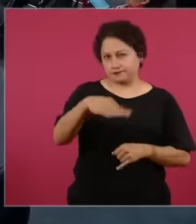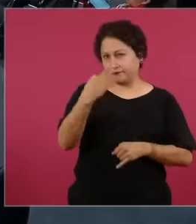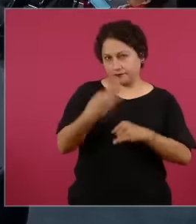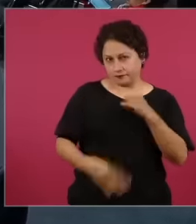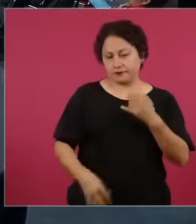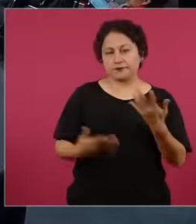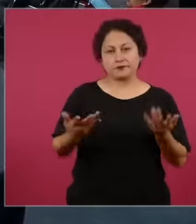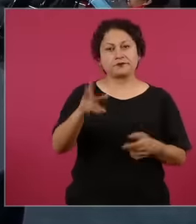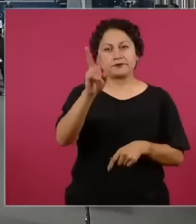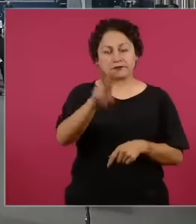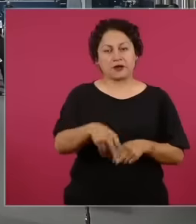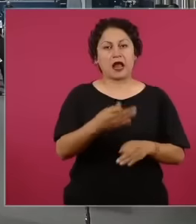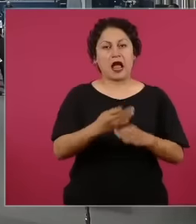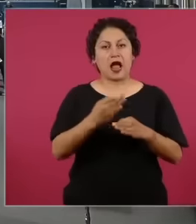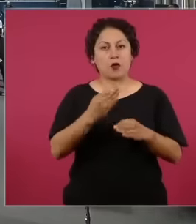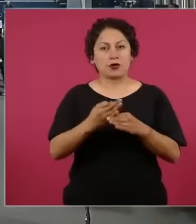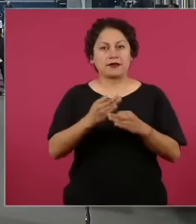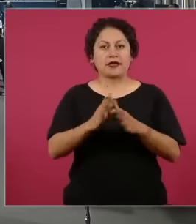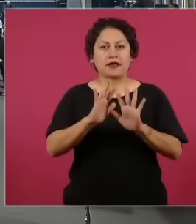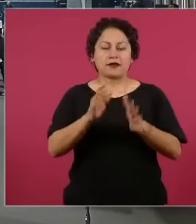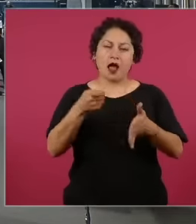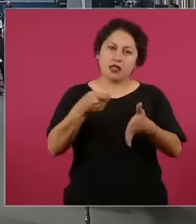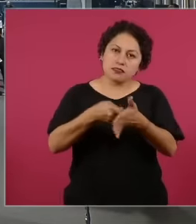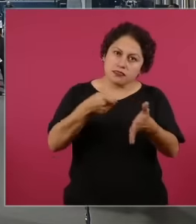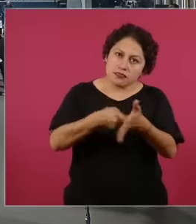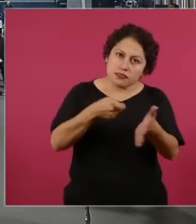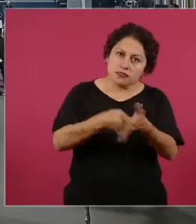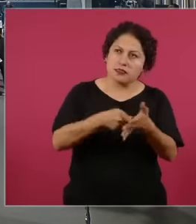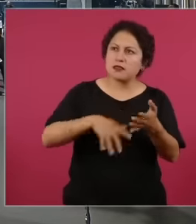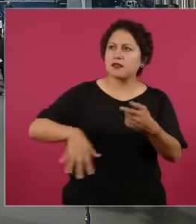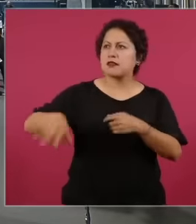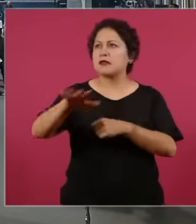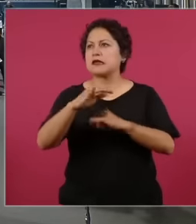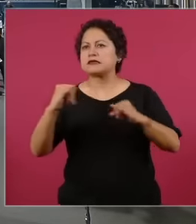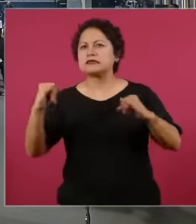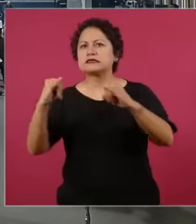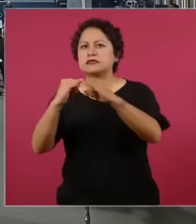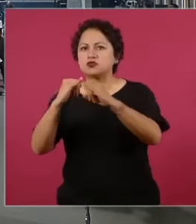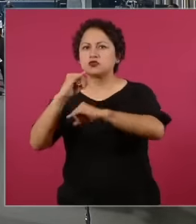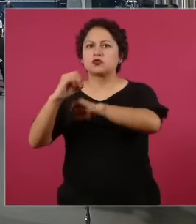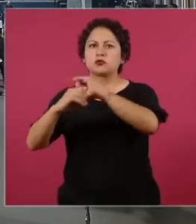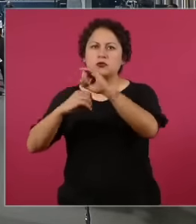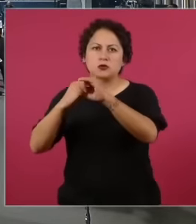uh, organizations that are speaking out. And while this judicial reform is advancing